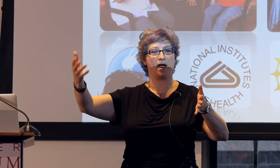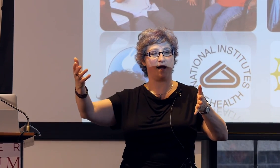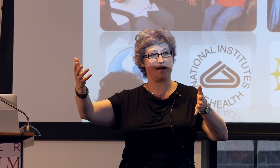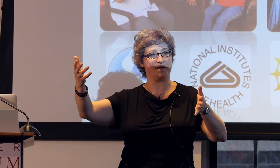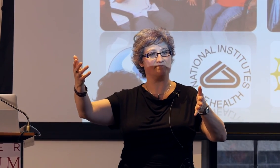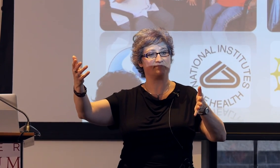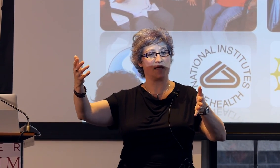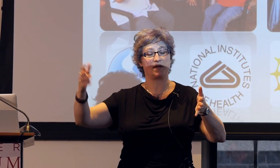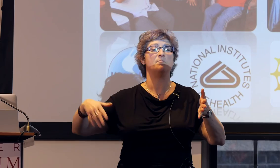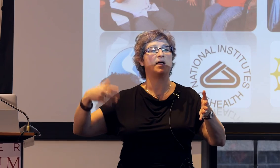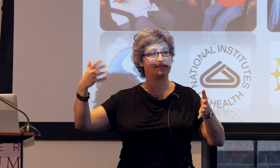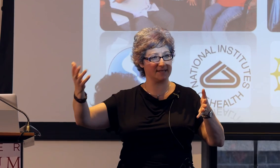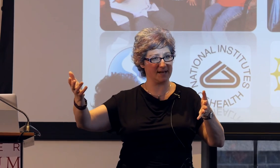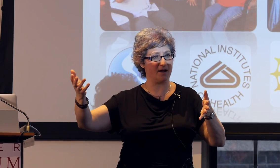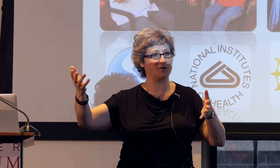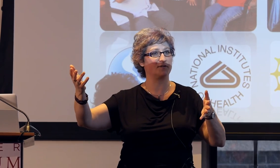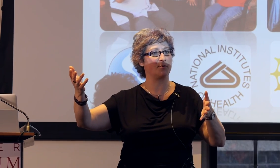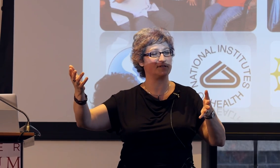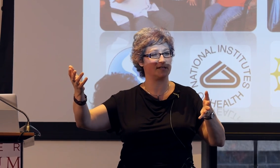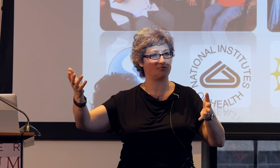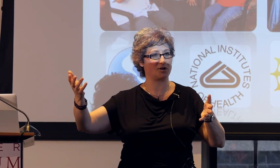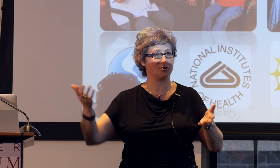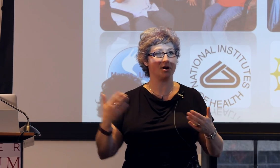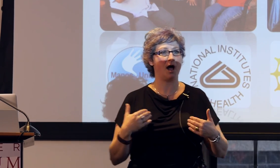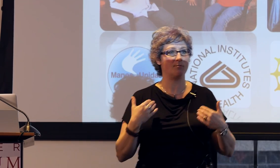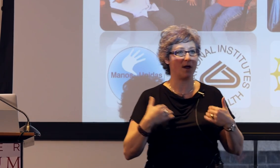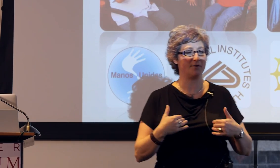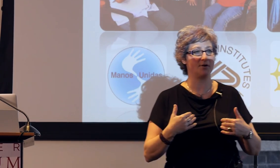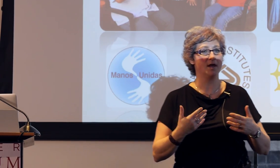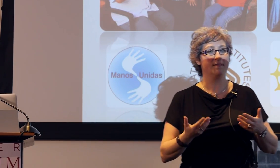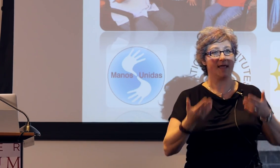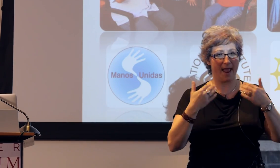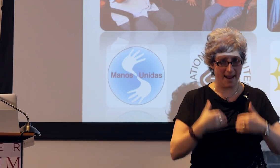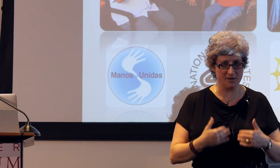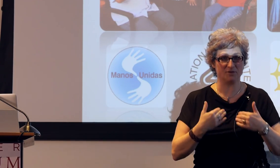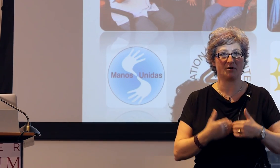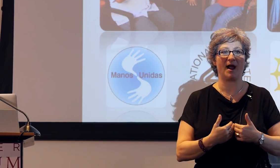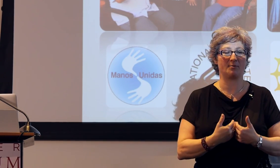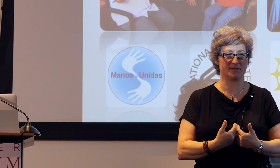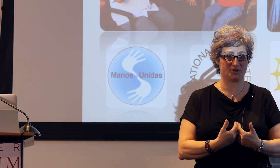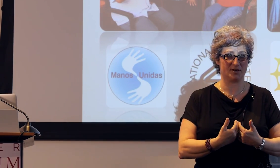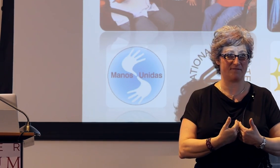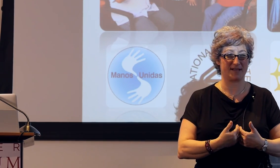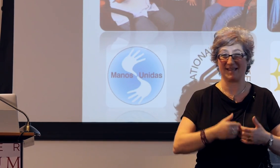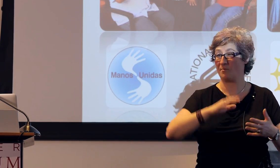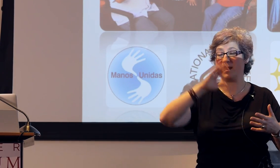the complexity of your linguistic structure, not whether the age of your acquisition affects that.